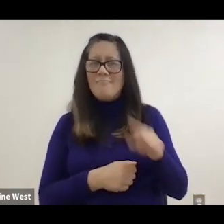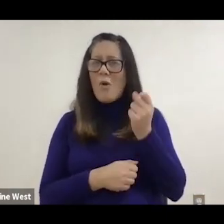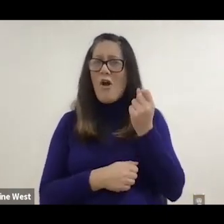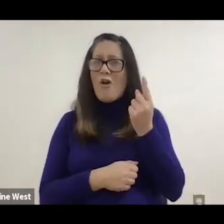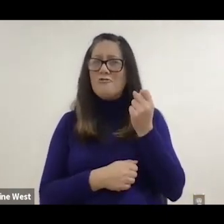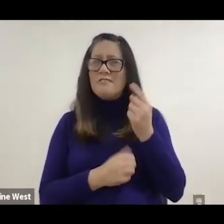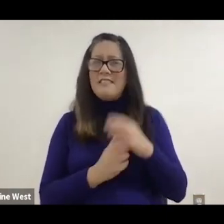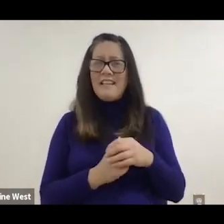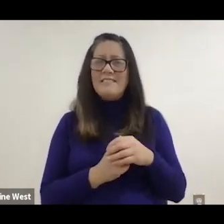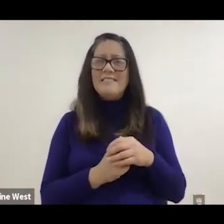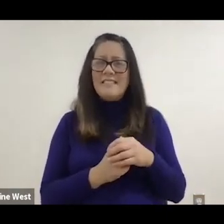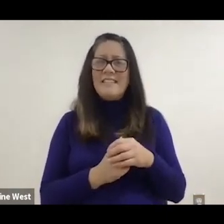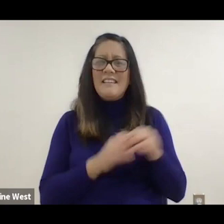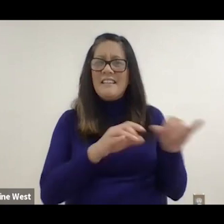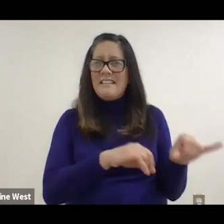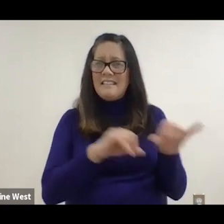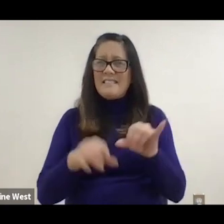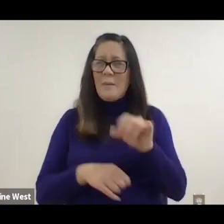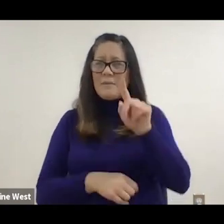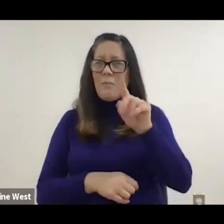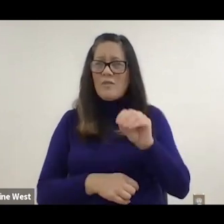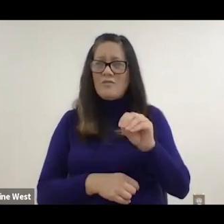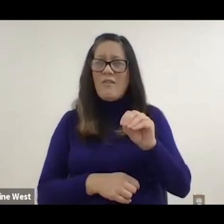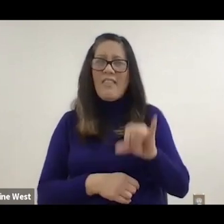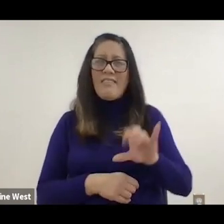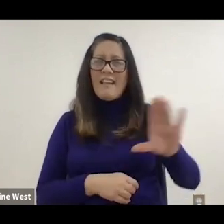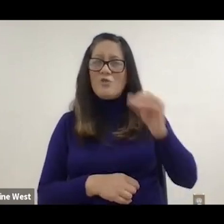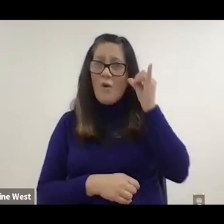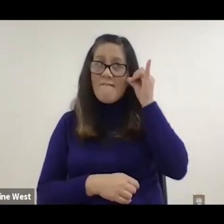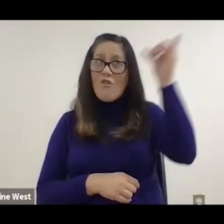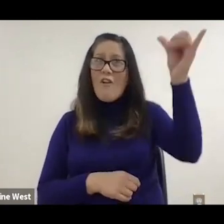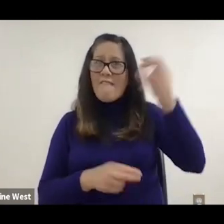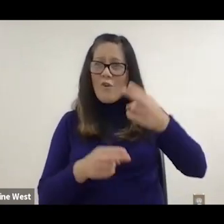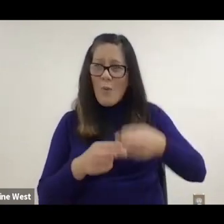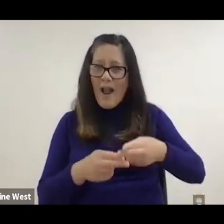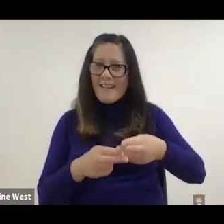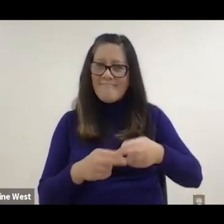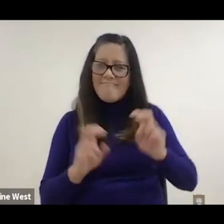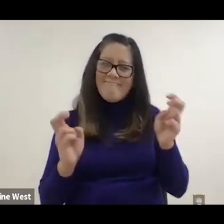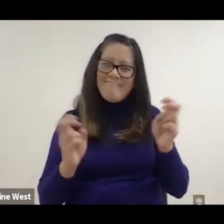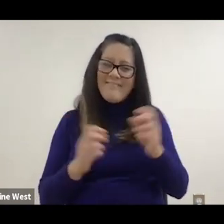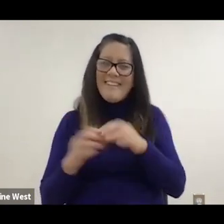understand it's just like the Post office. That's your forever weight.